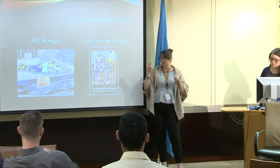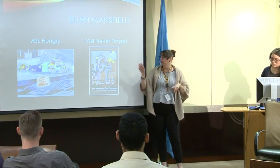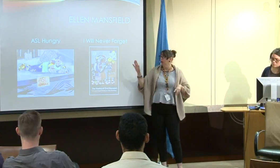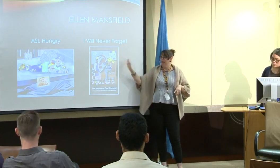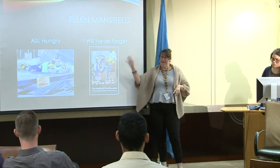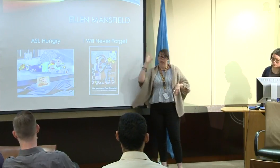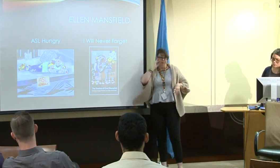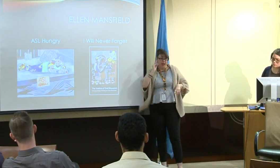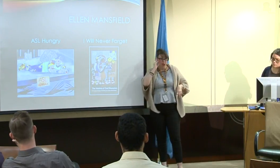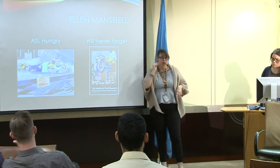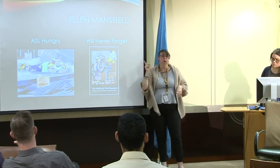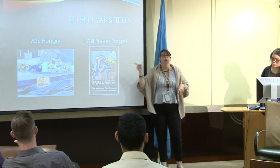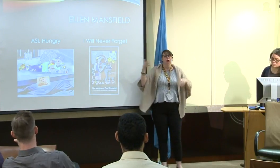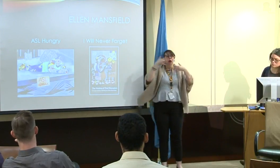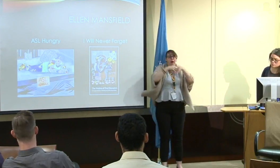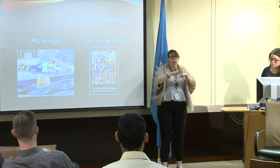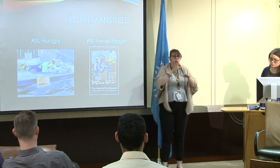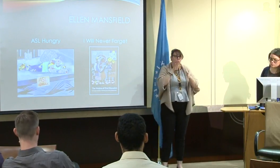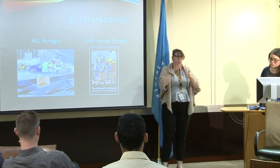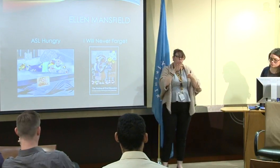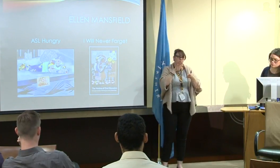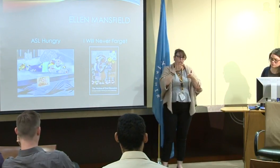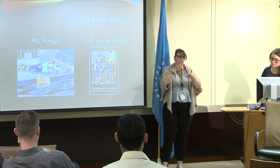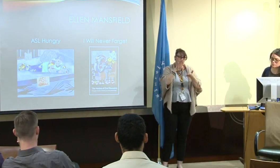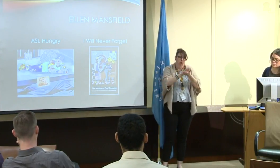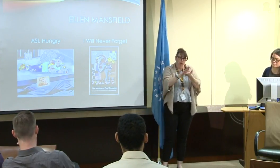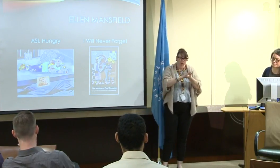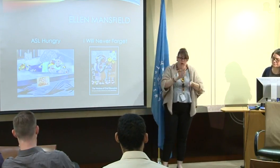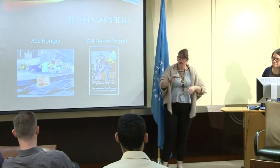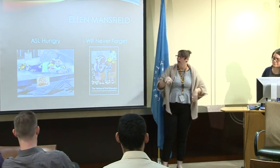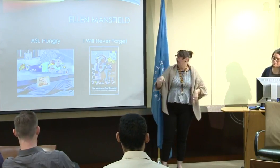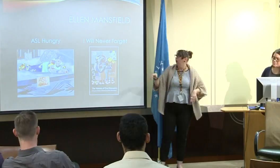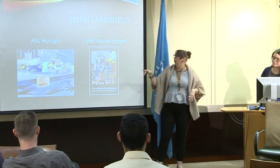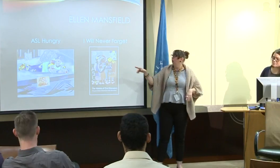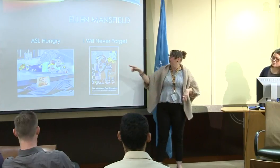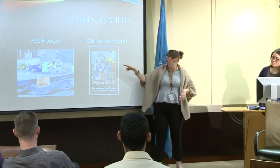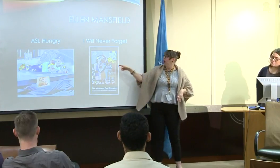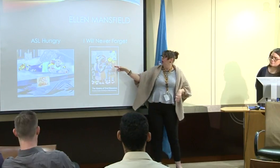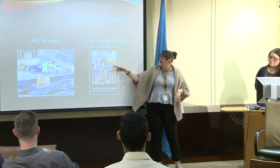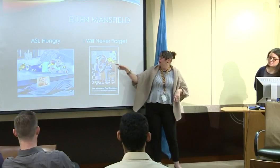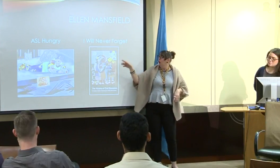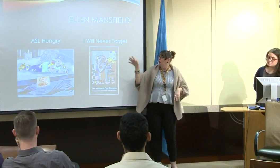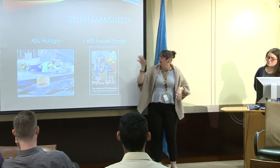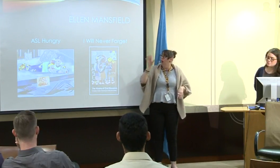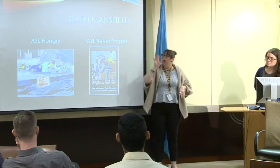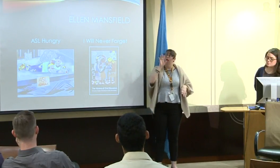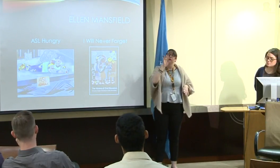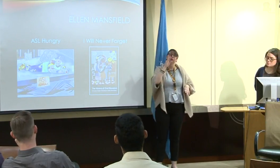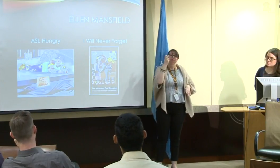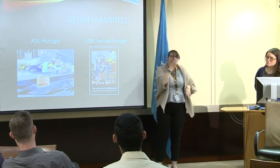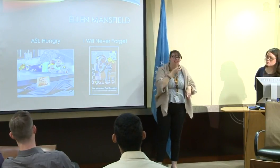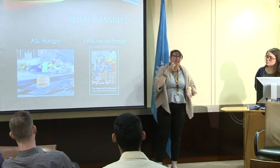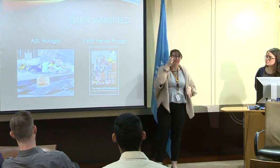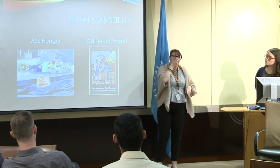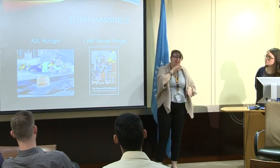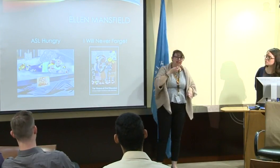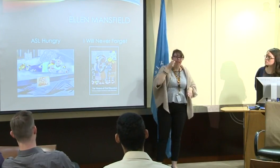This is her self-portrait. So this is her self-portrait, I Will Never Forget. She was going to mainstream school and --